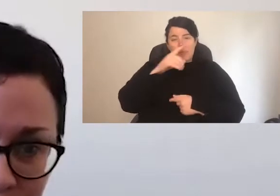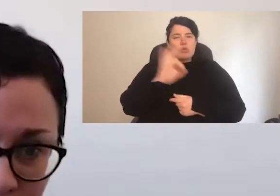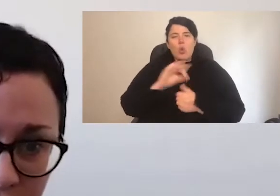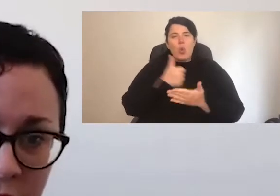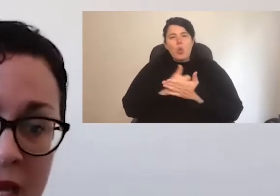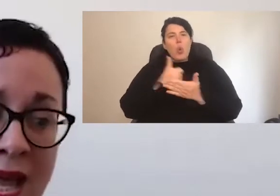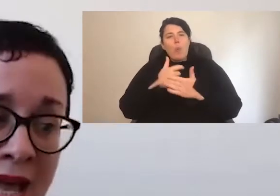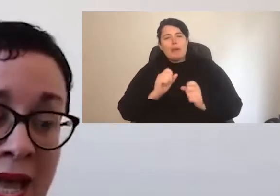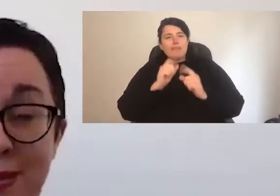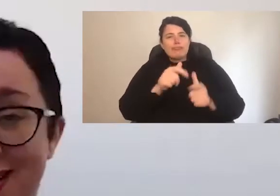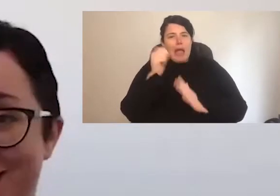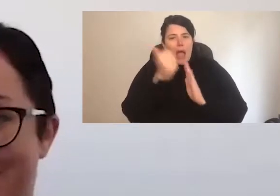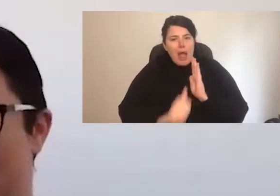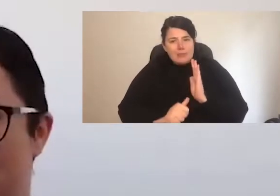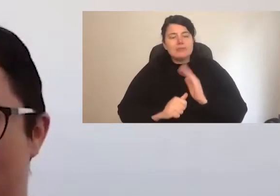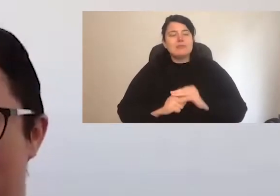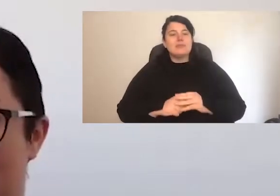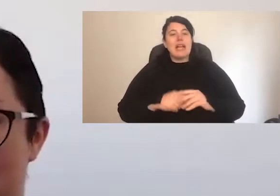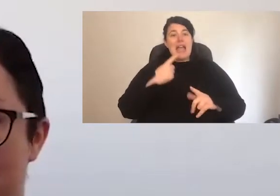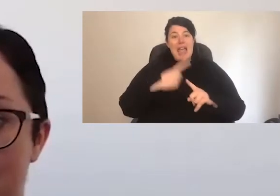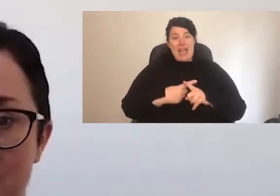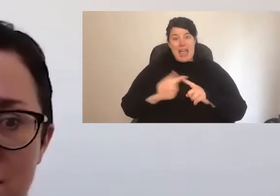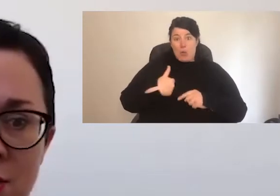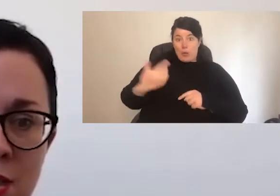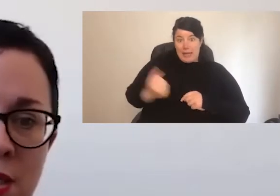And potentially diversifying our income as a result.